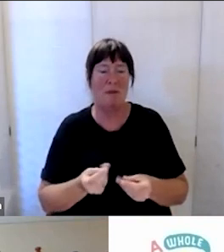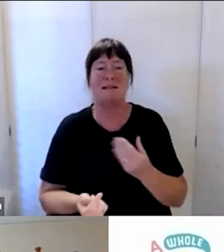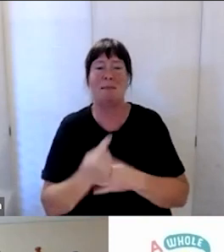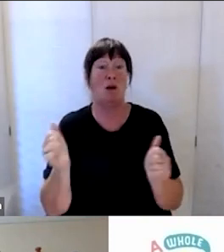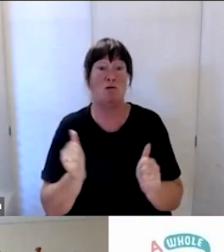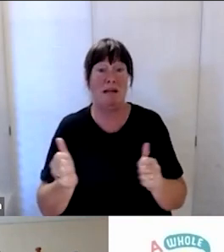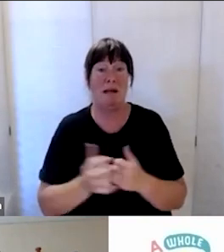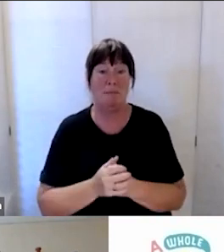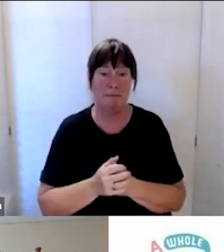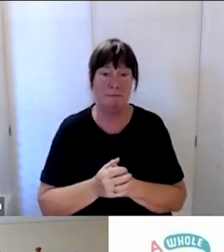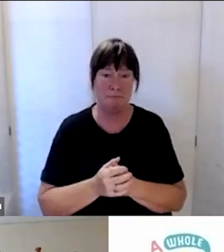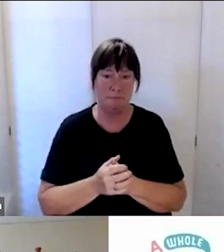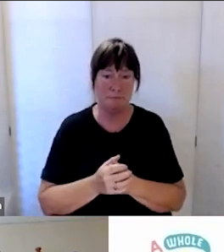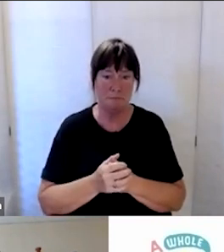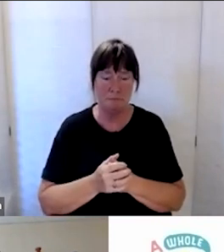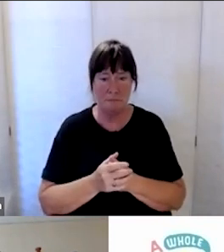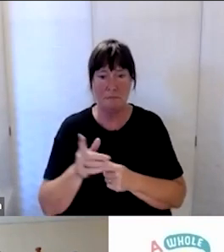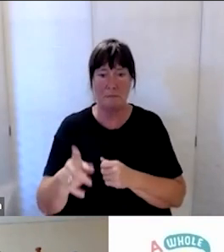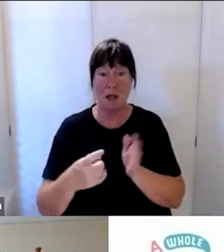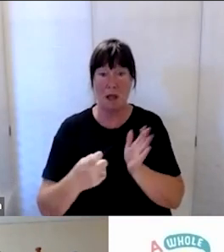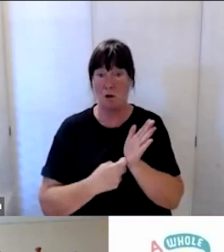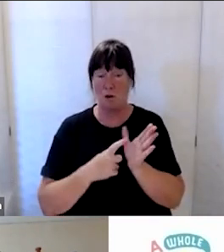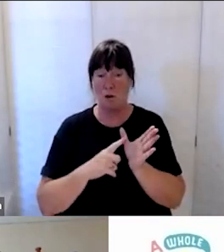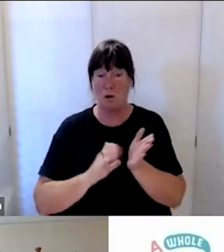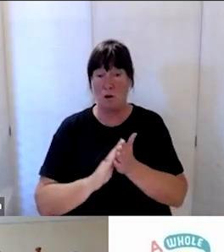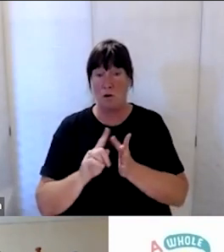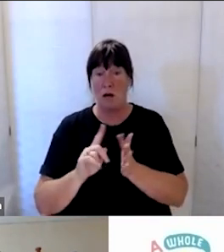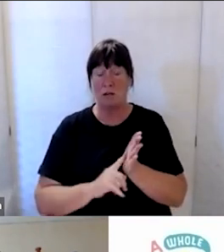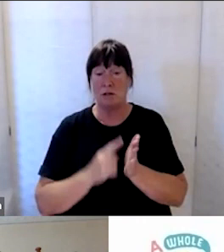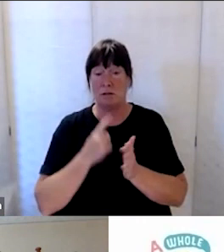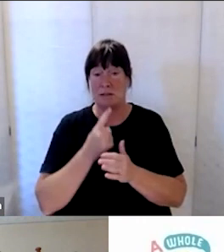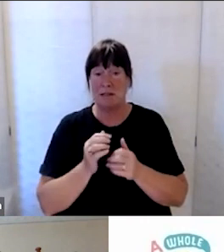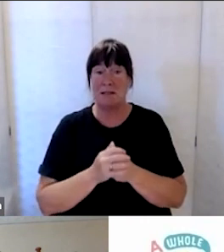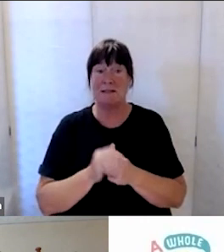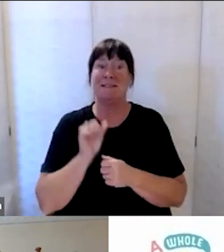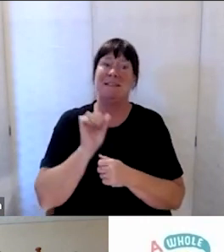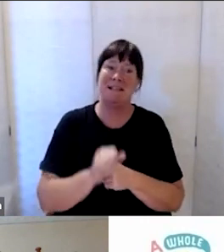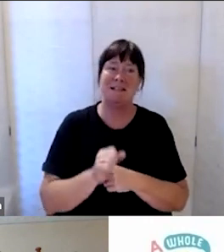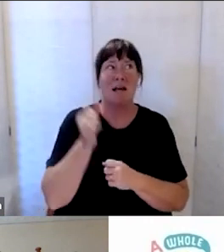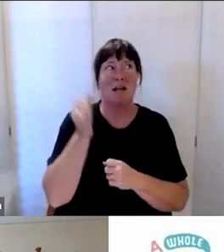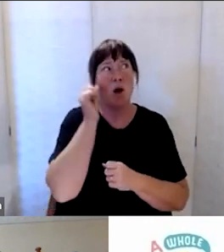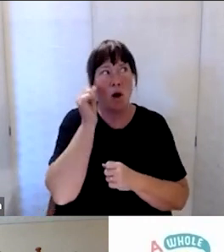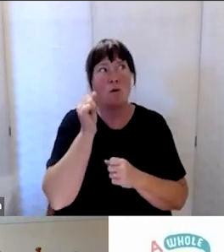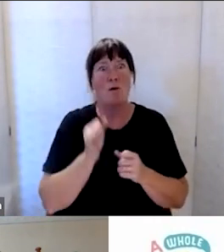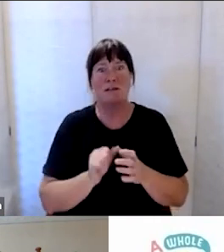I appreciate that it’s a large amorphous mass of groups and people